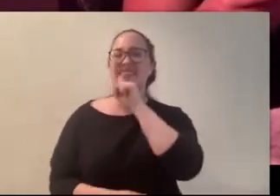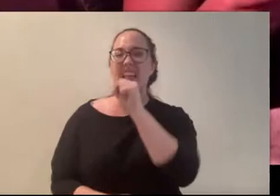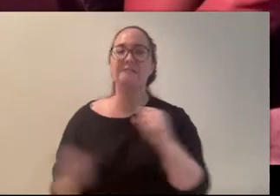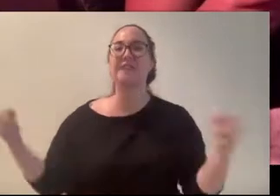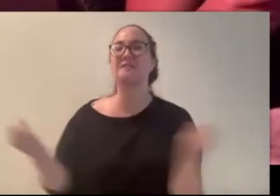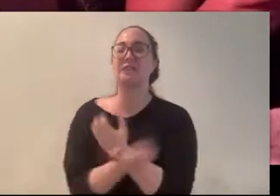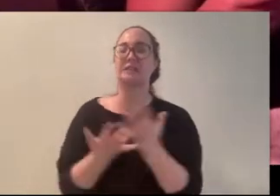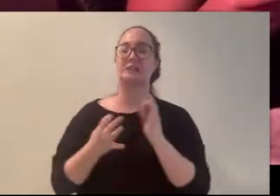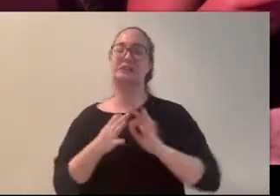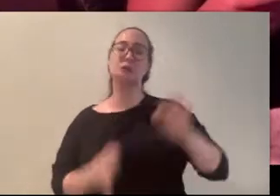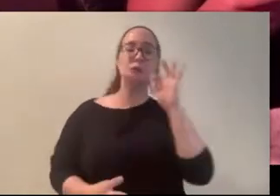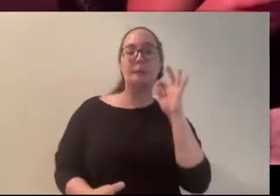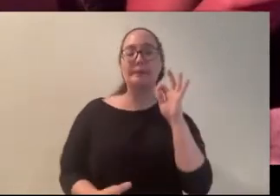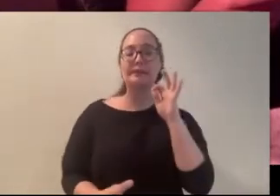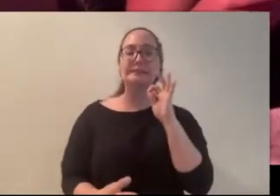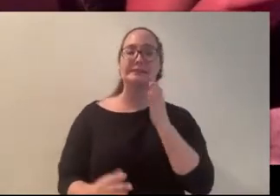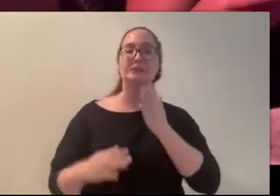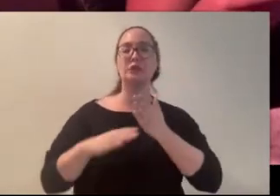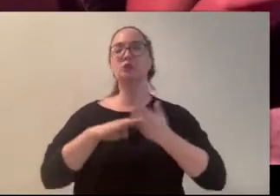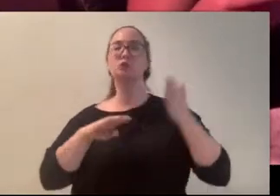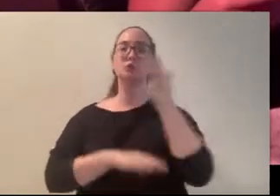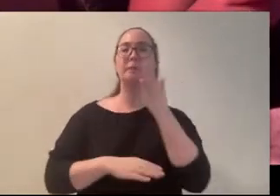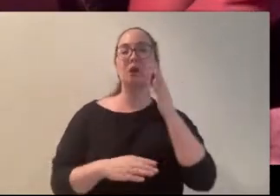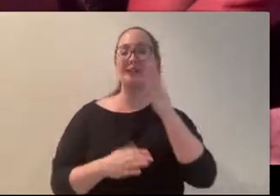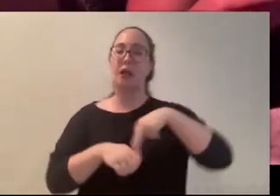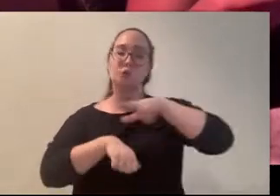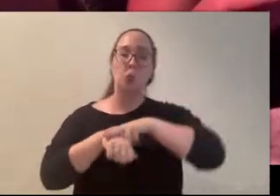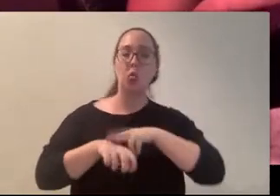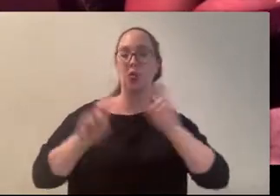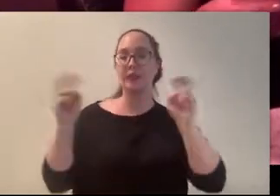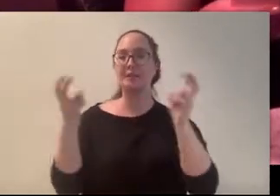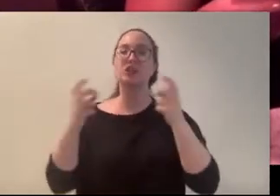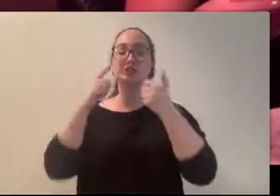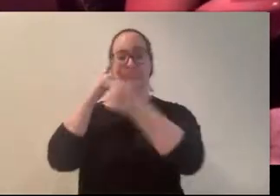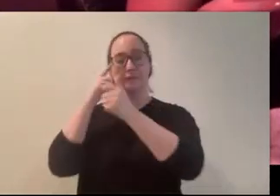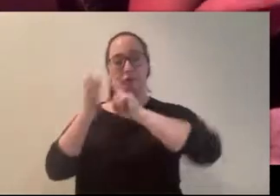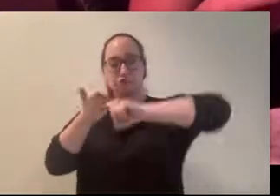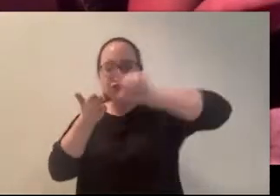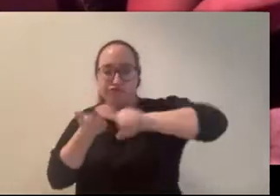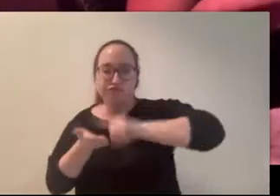and had spent a lot of time researching our local legends, especially the Limping Woman.